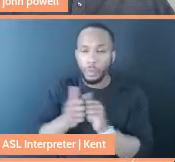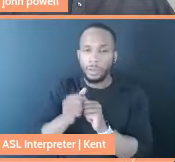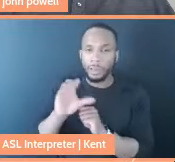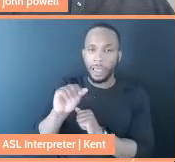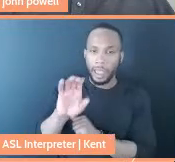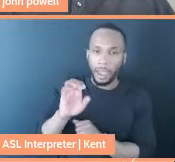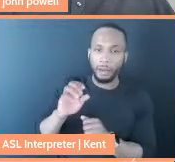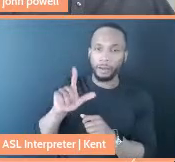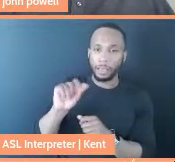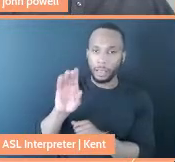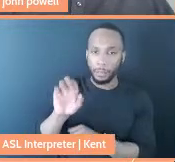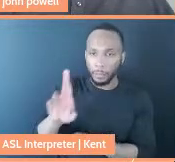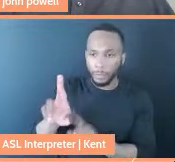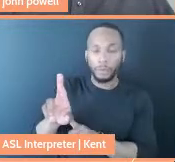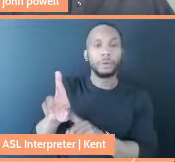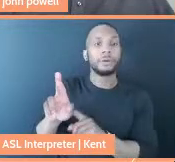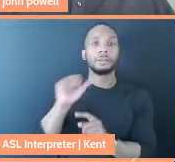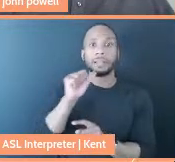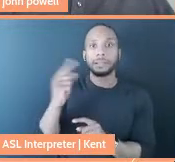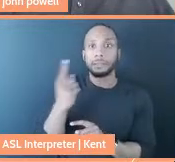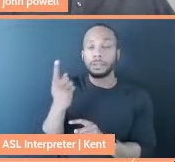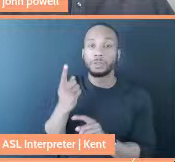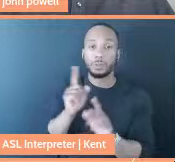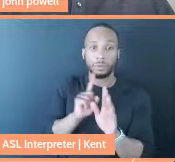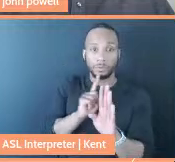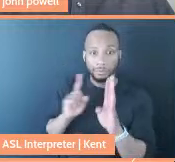not something you don't get in front of the line because you have more money to offer.